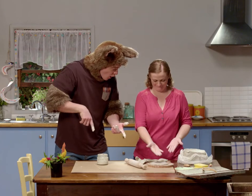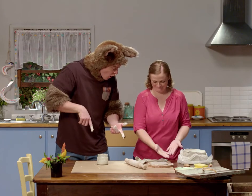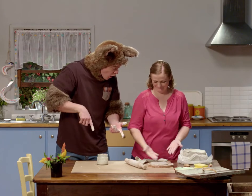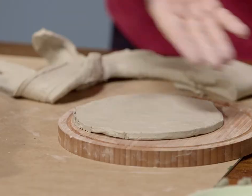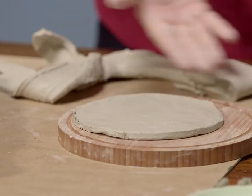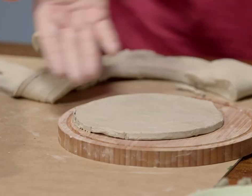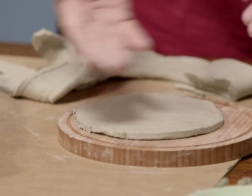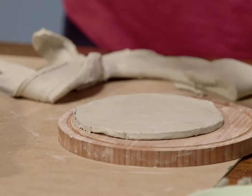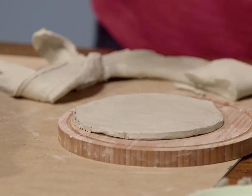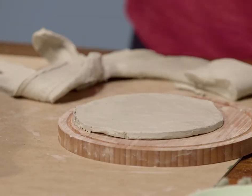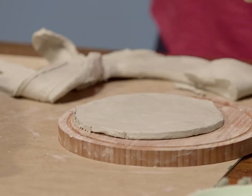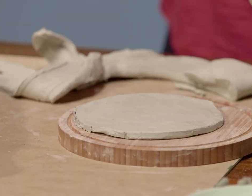That's the base.